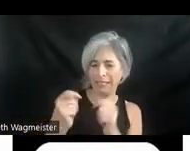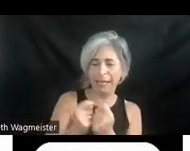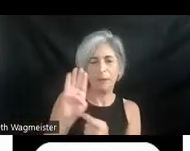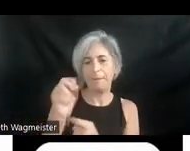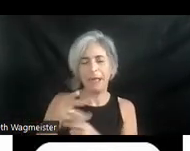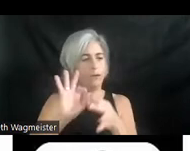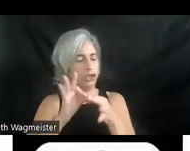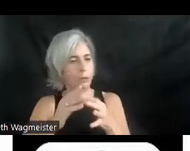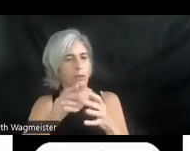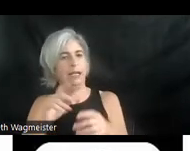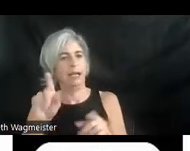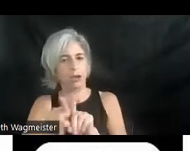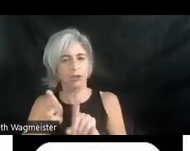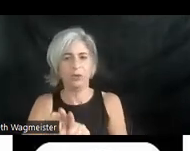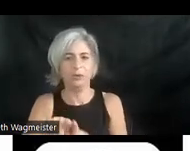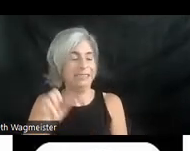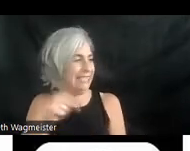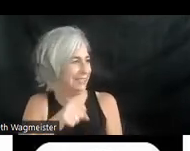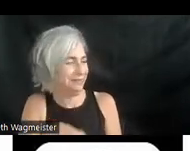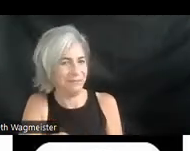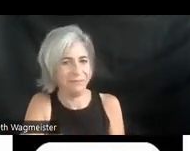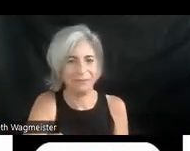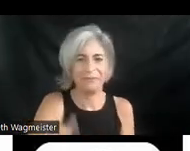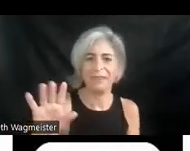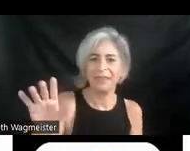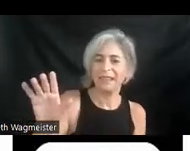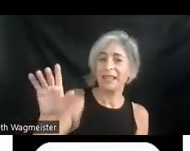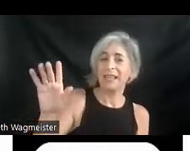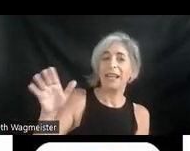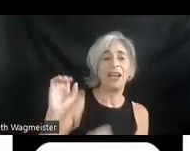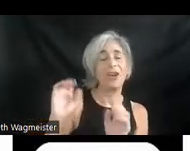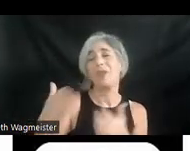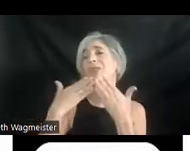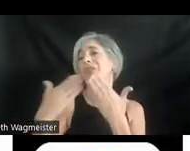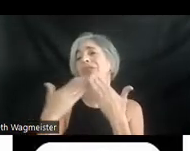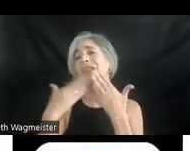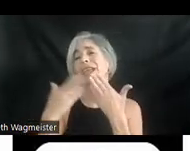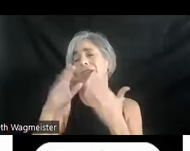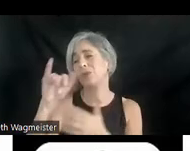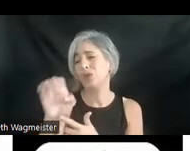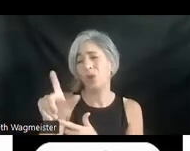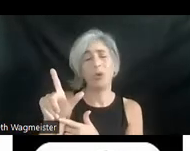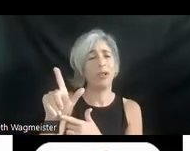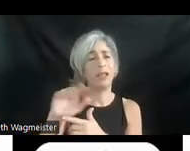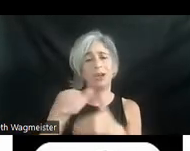Echo Sam's thank you to you, Joel. And all of our attendees. Thank